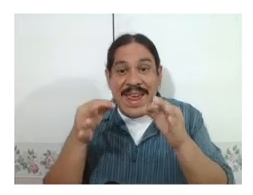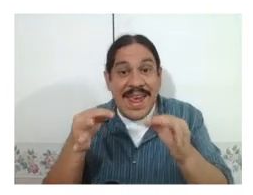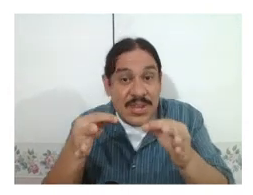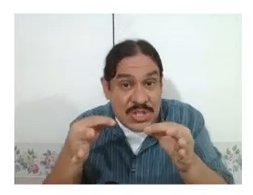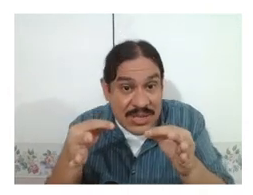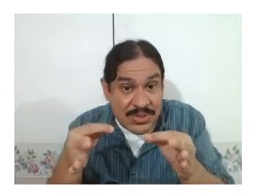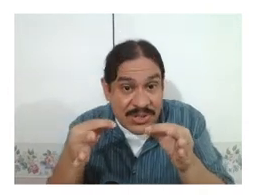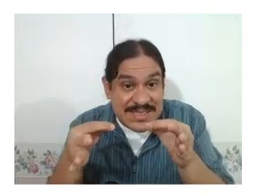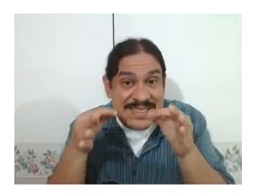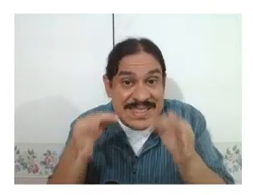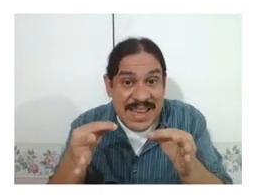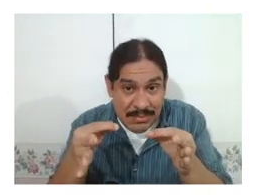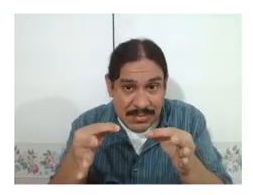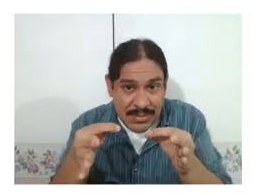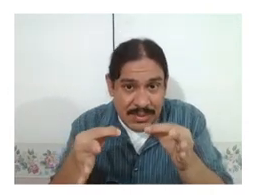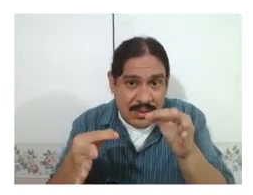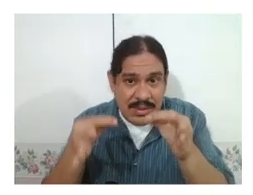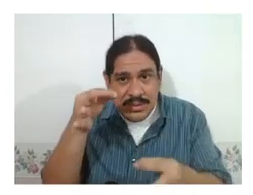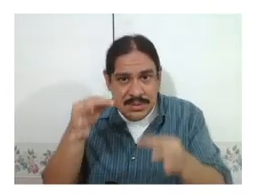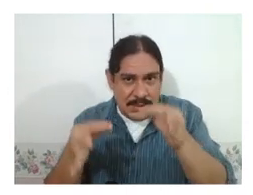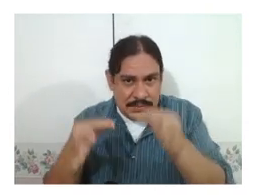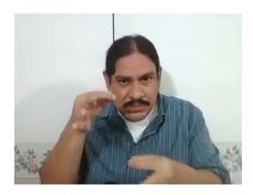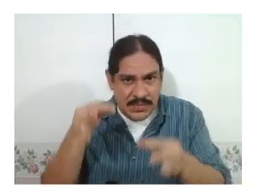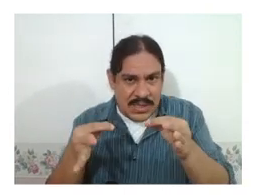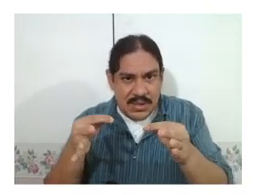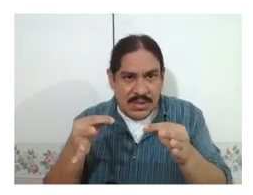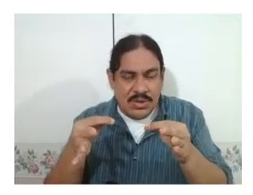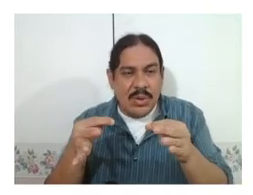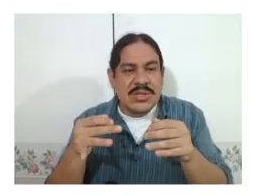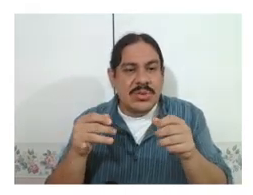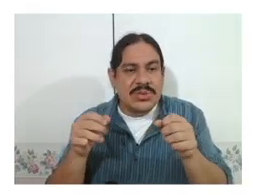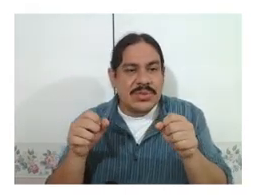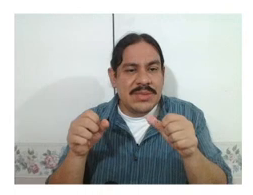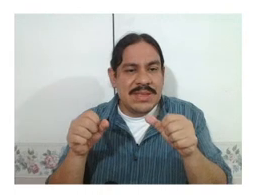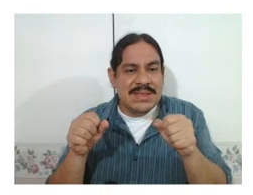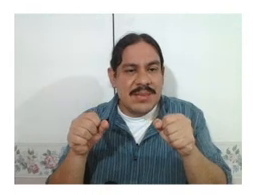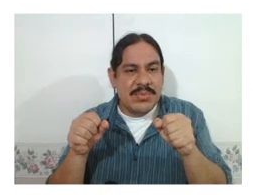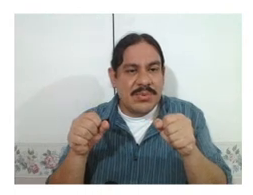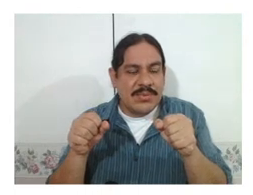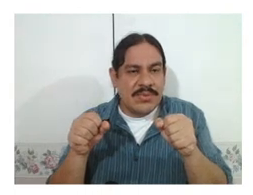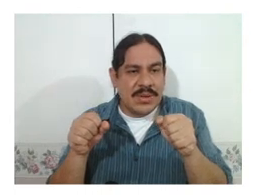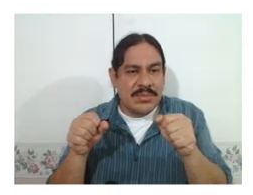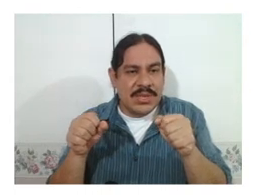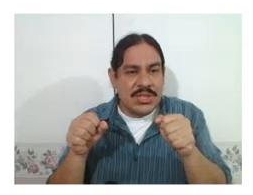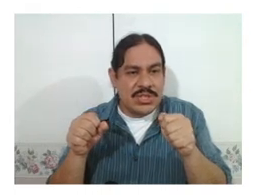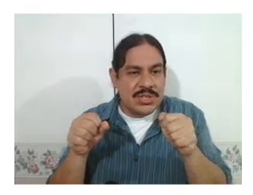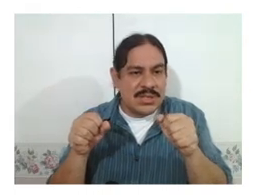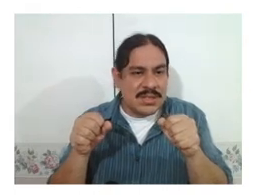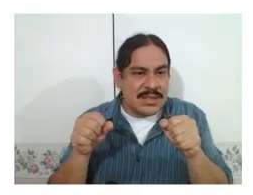hand shapes are the same notice also in the example from Dutch